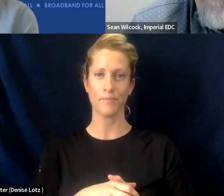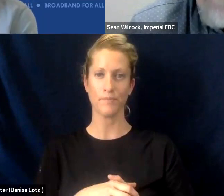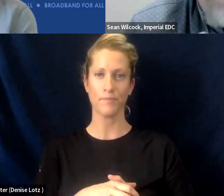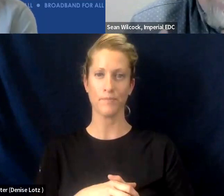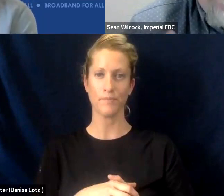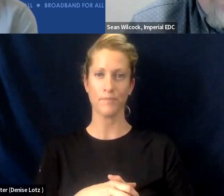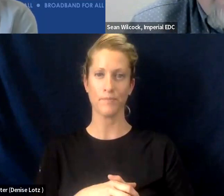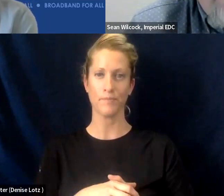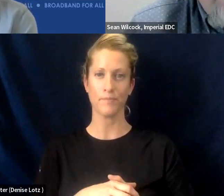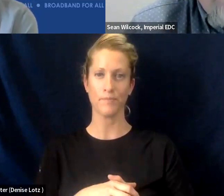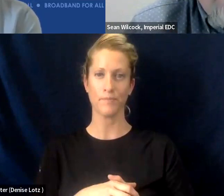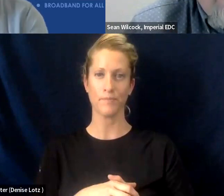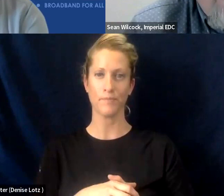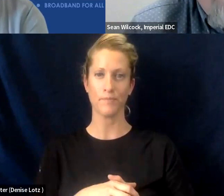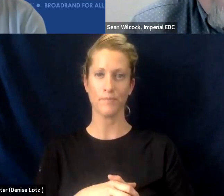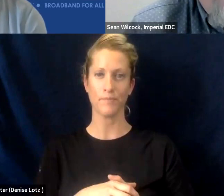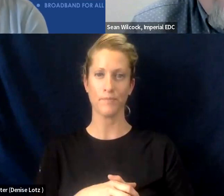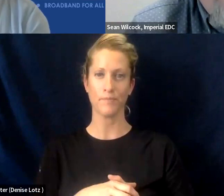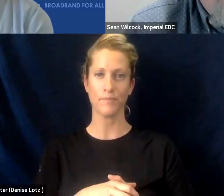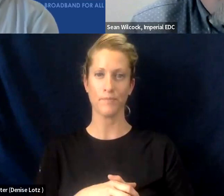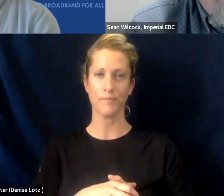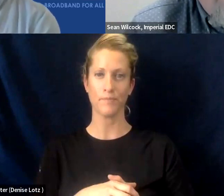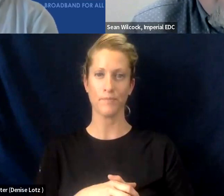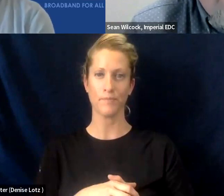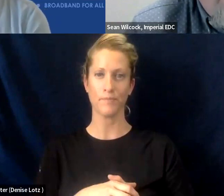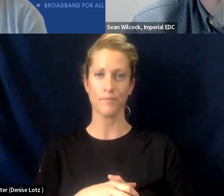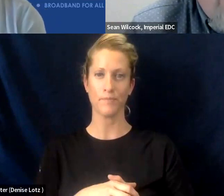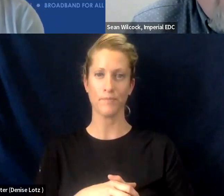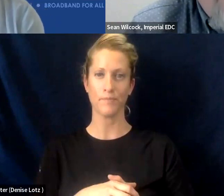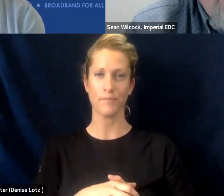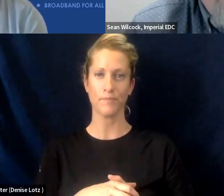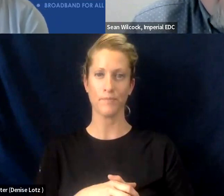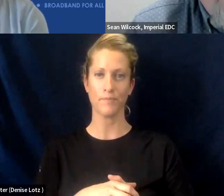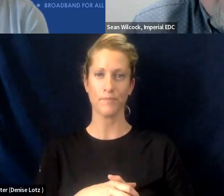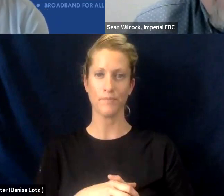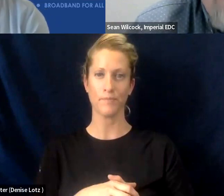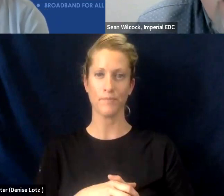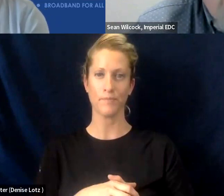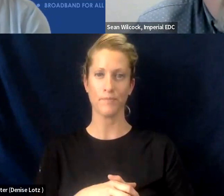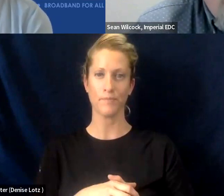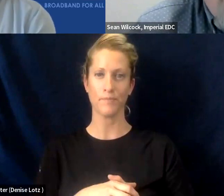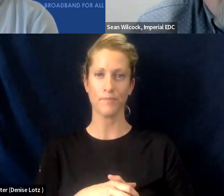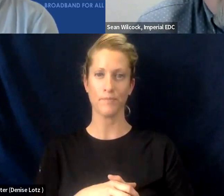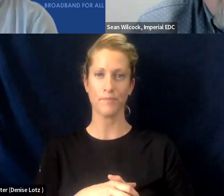So we're the only county in the state of California that borders another country in another state. So we're all the way down on the Mexican border.